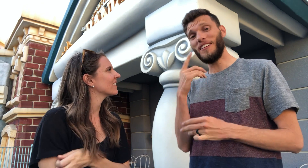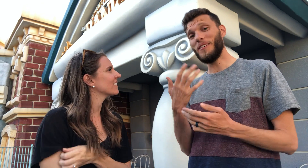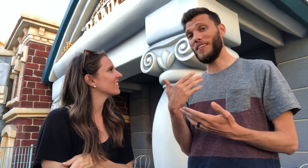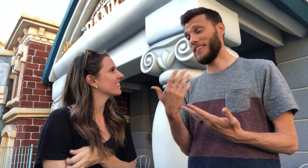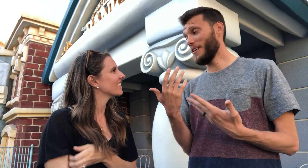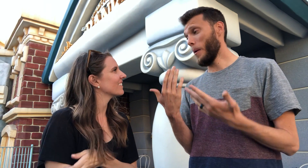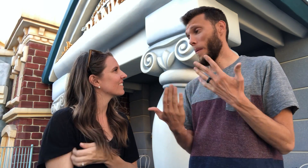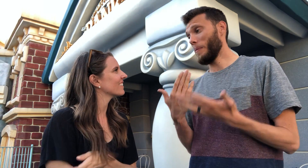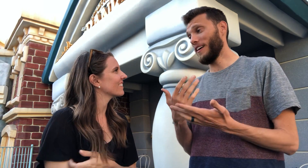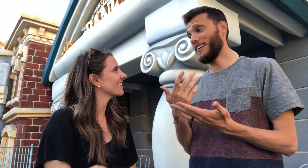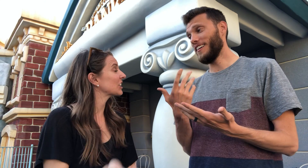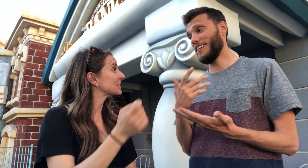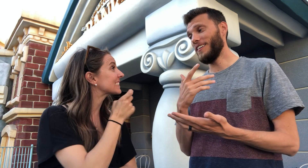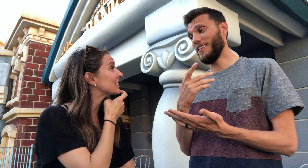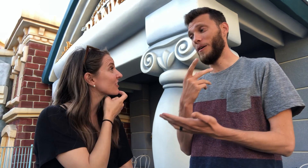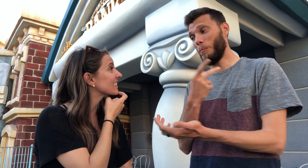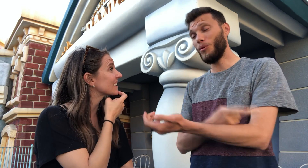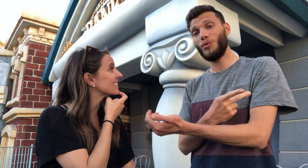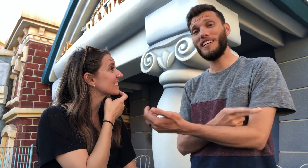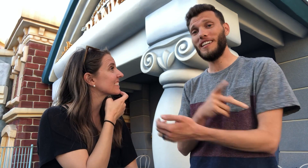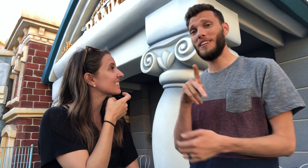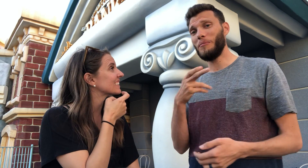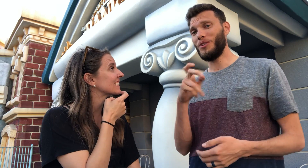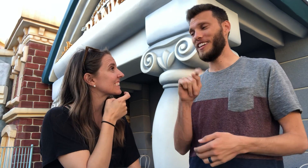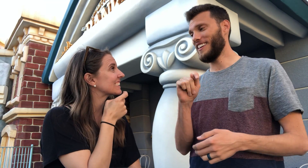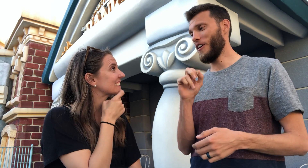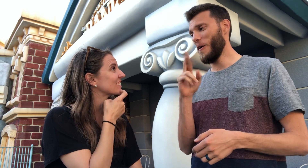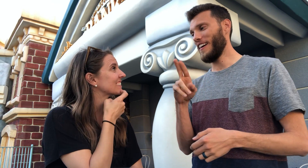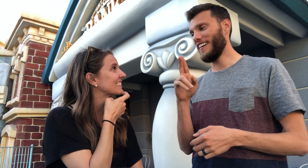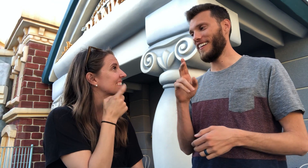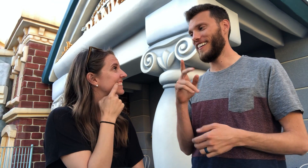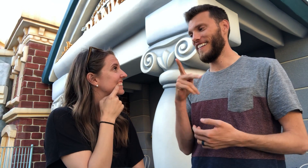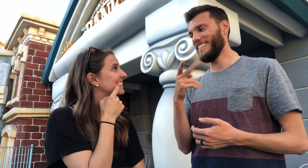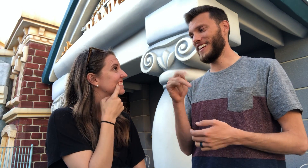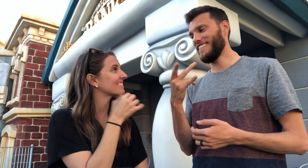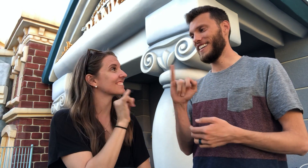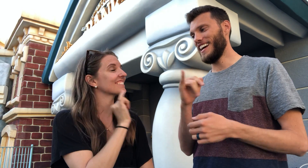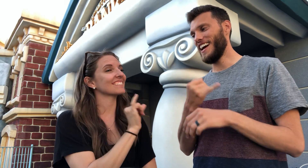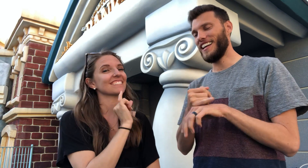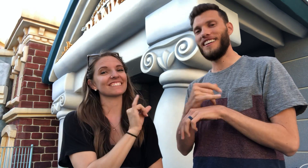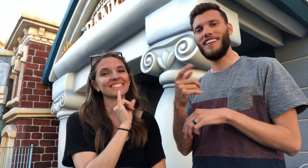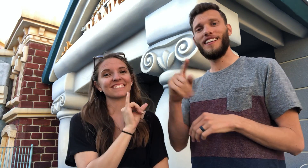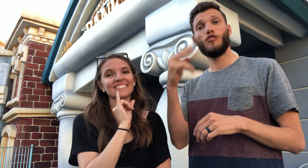Honestly, maybe Phuket or Phi Phi Island.